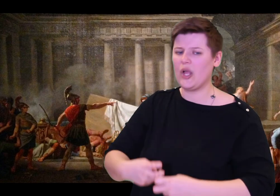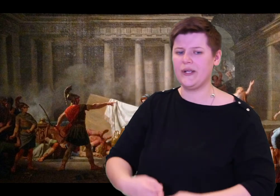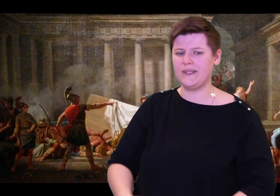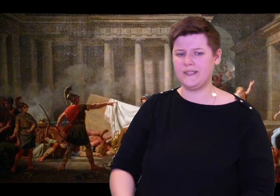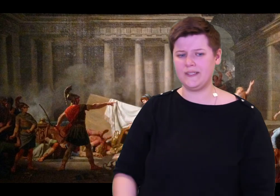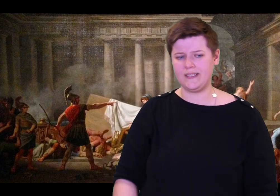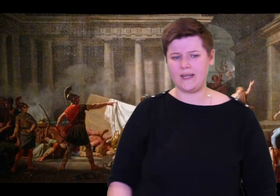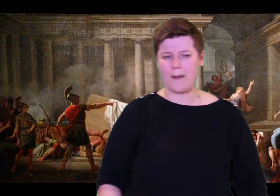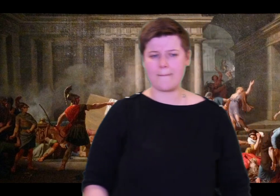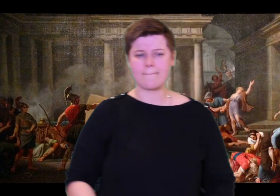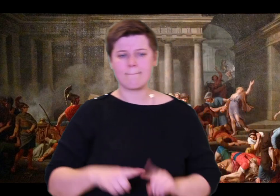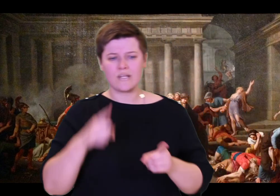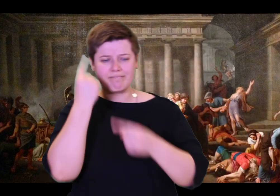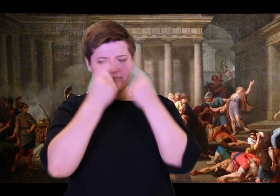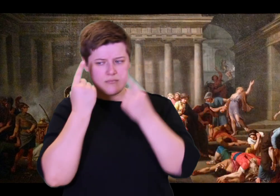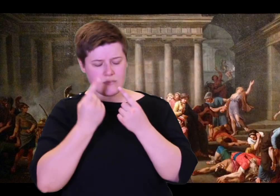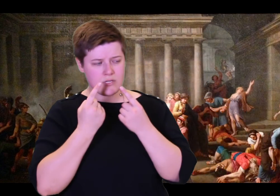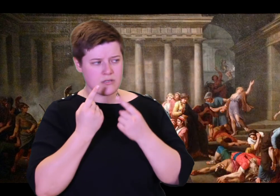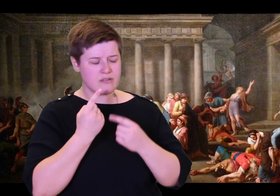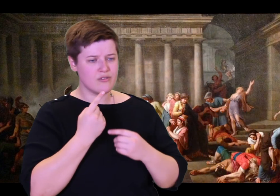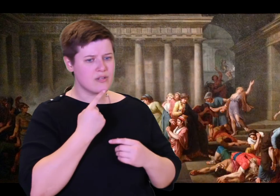scolded her,